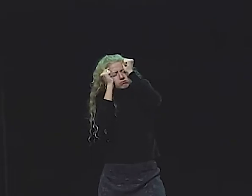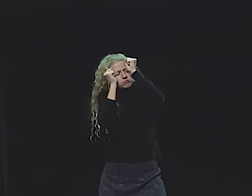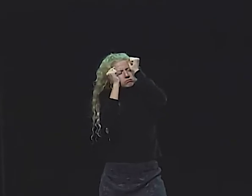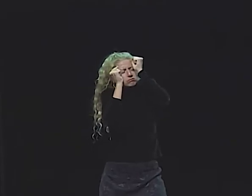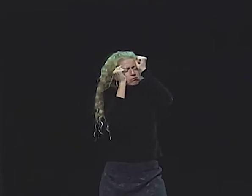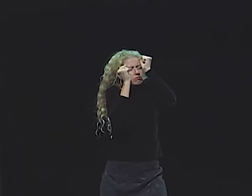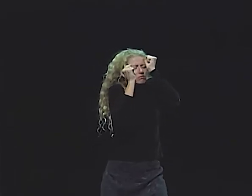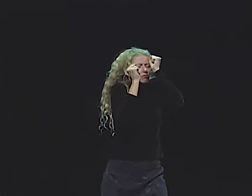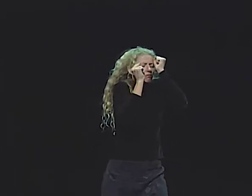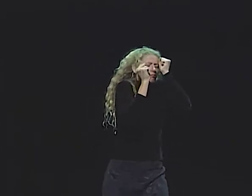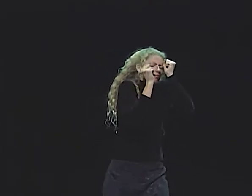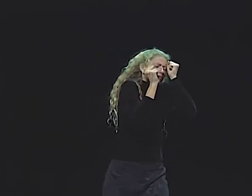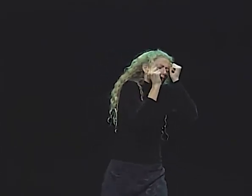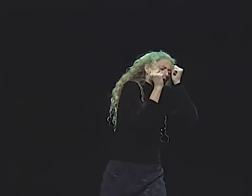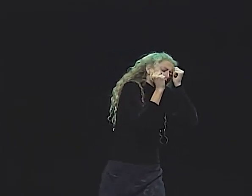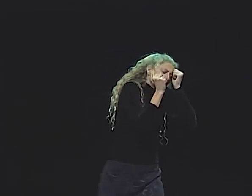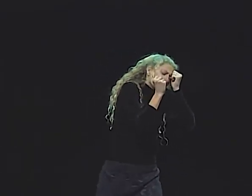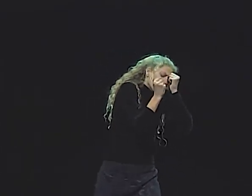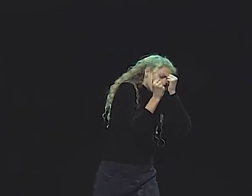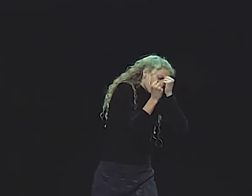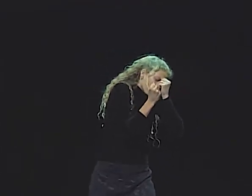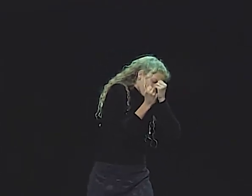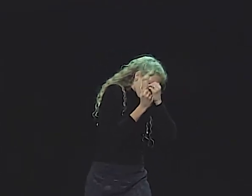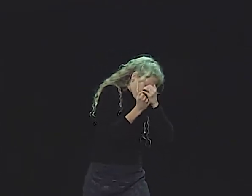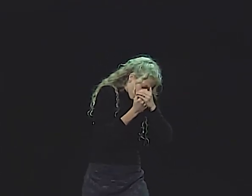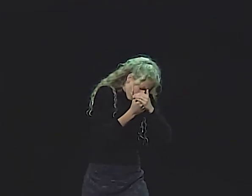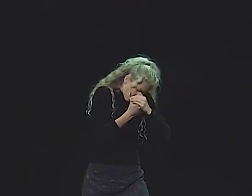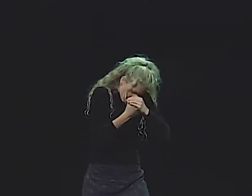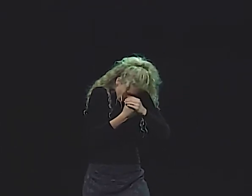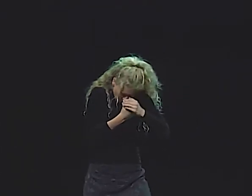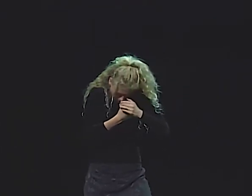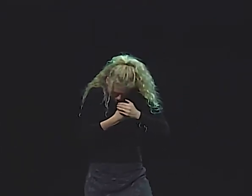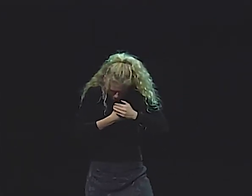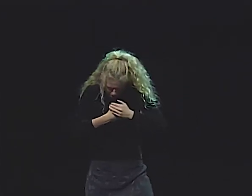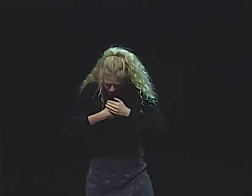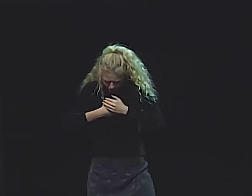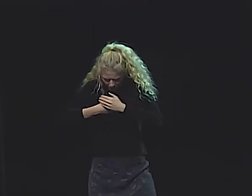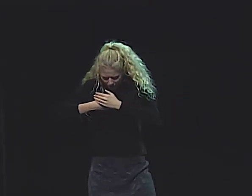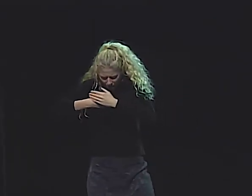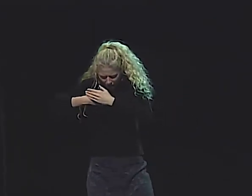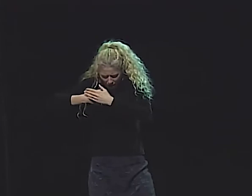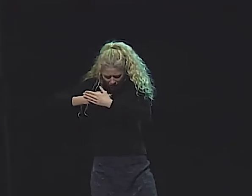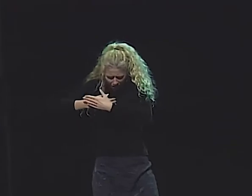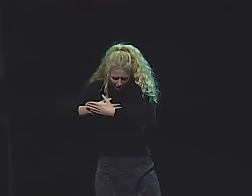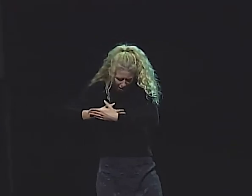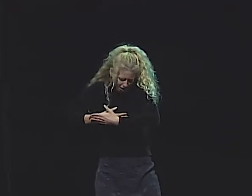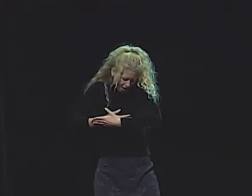THERE SHE WAS, A FETUS IN HER MOTHER'S WOMB ONCE MORE...